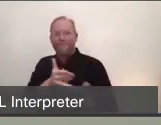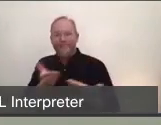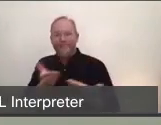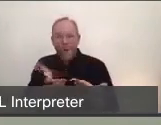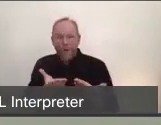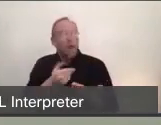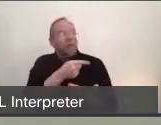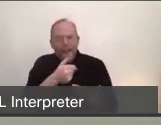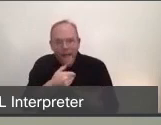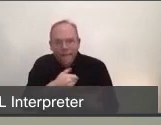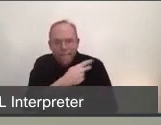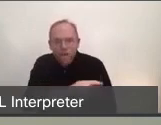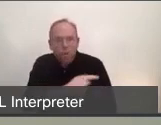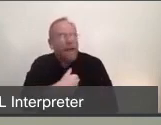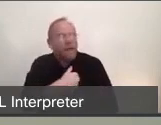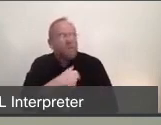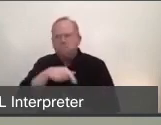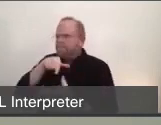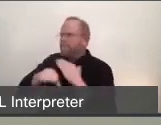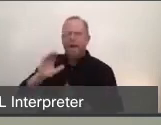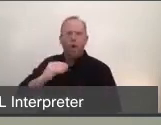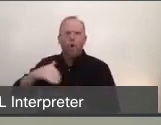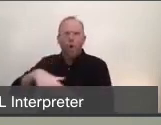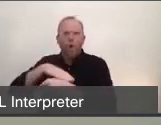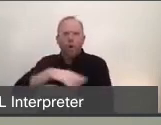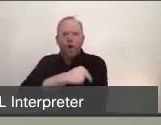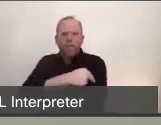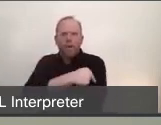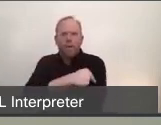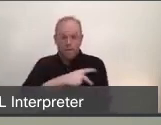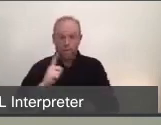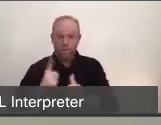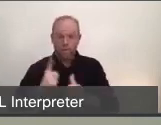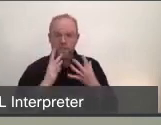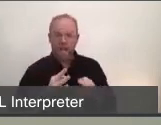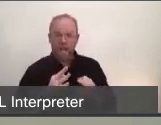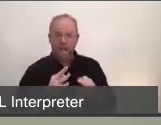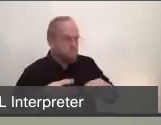And honestly it was a challenge to accept this patient, but it was great practice for our system